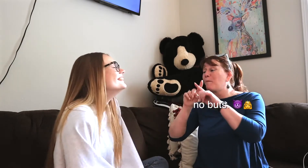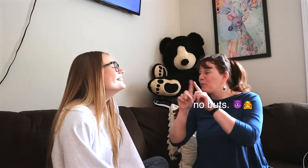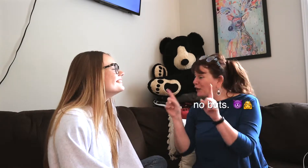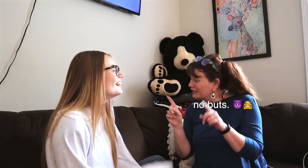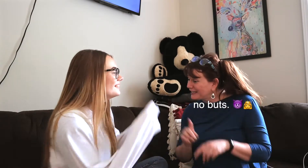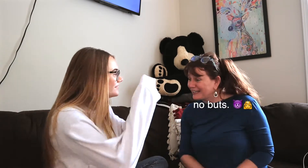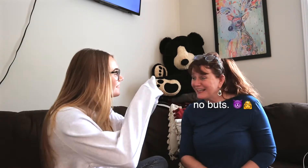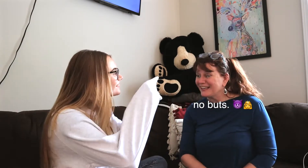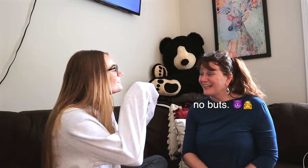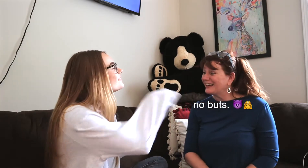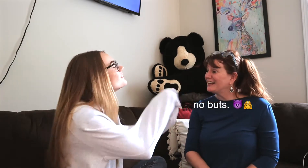*laugh*